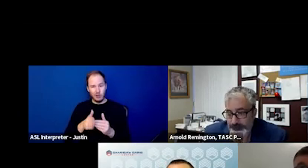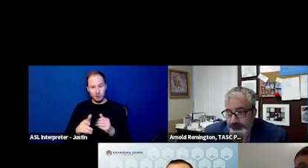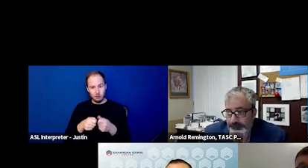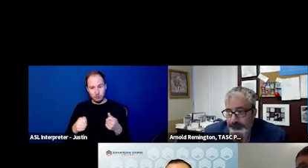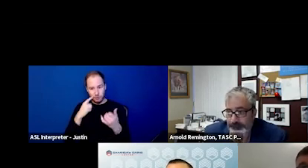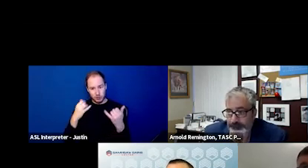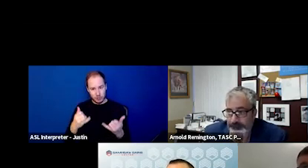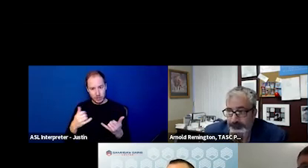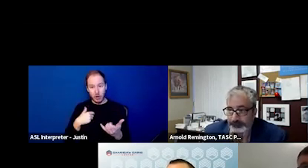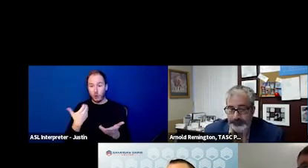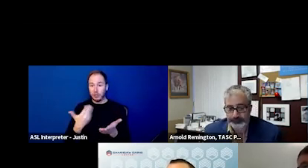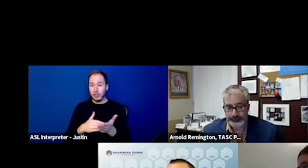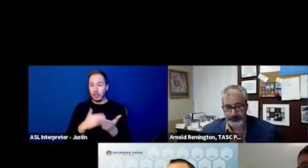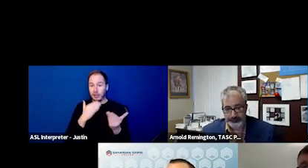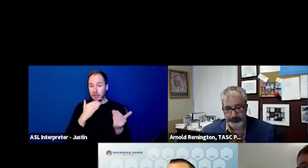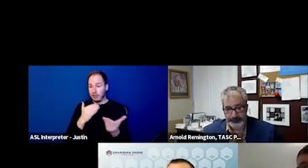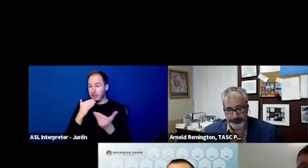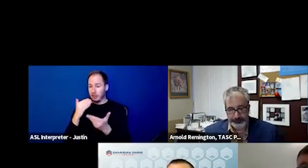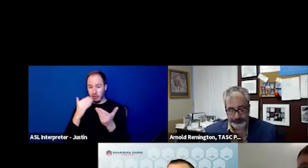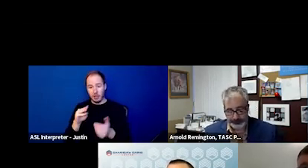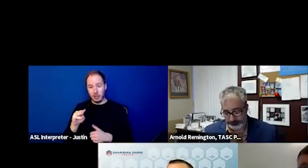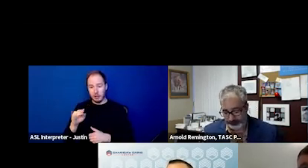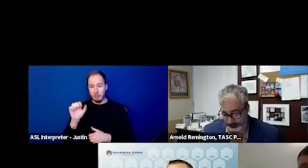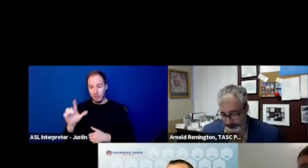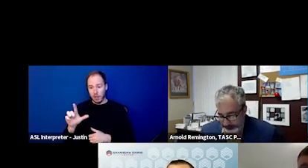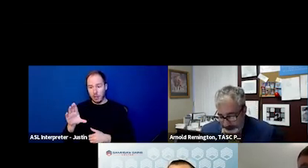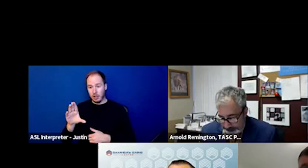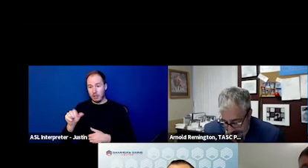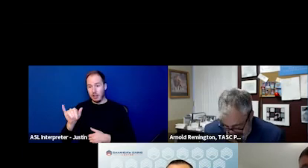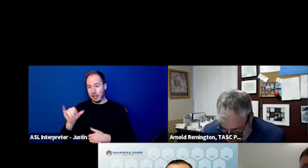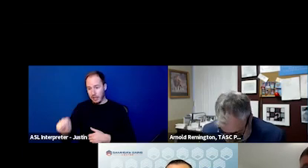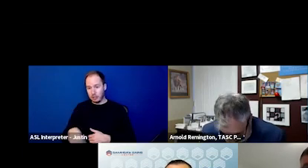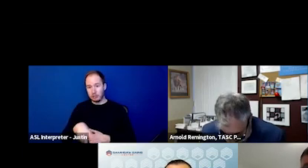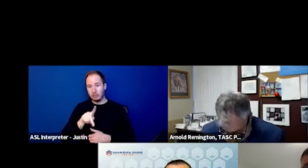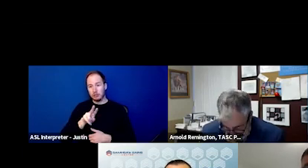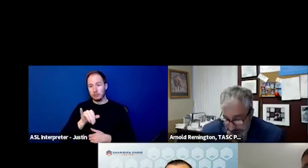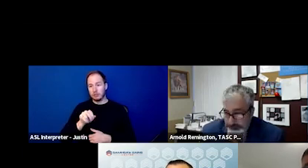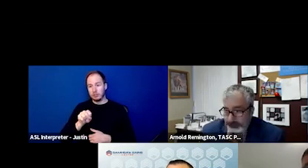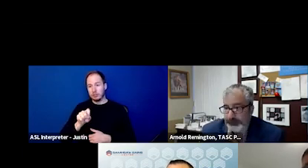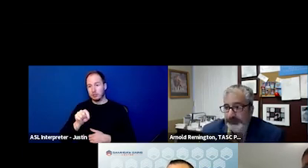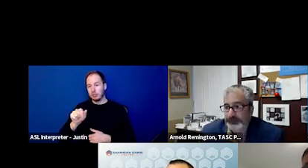I wanna thank Michael Claeys, Krista Lewis and Arnold Remington so much for being here